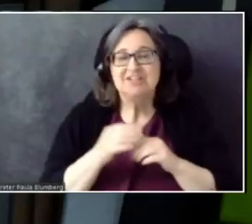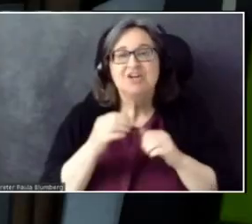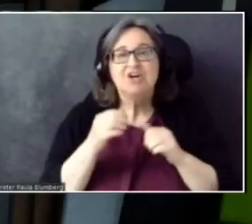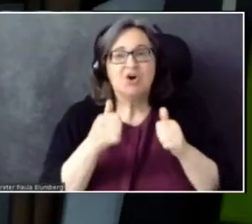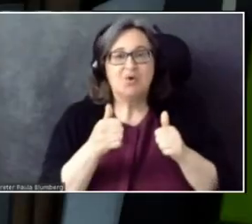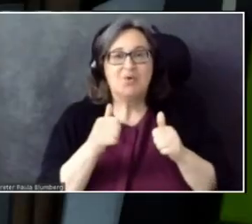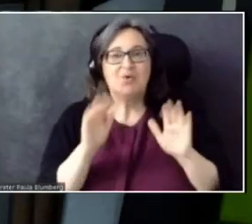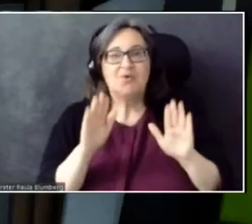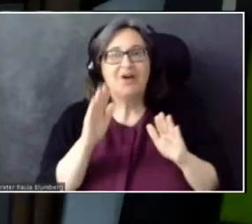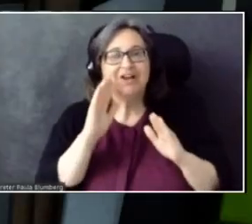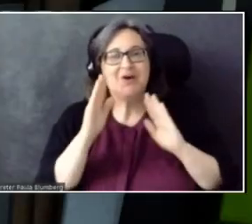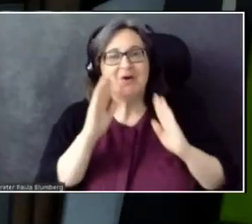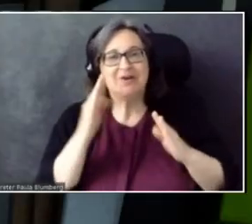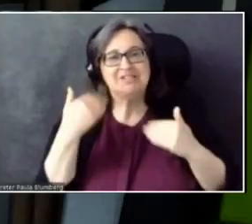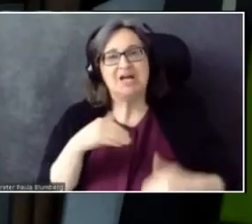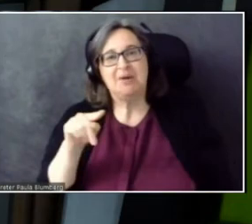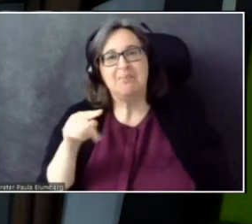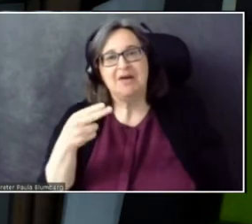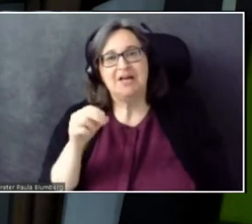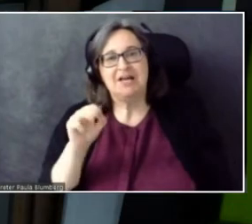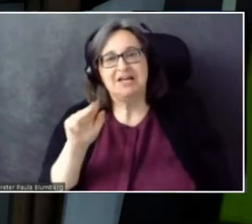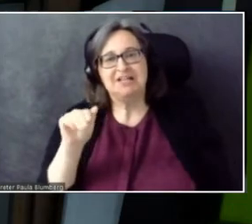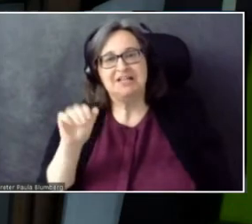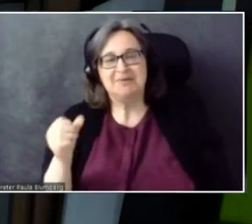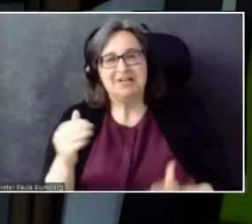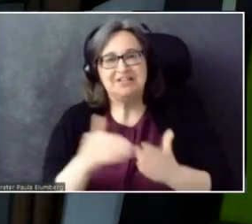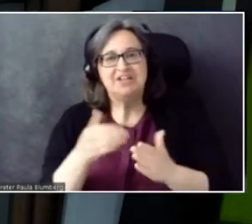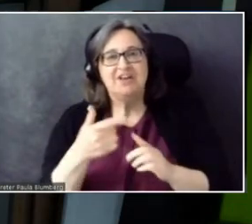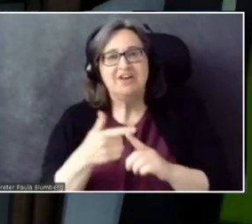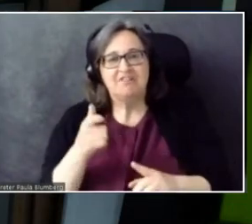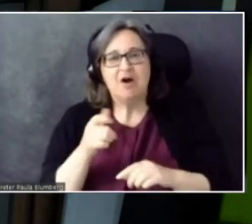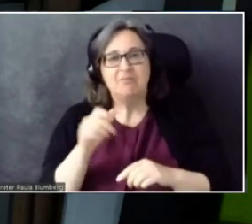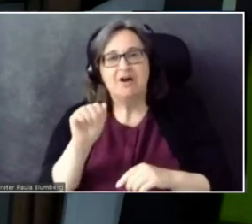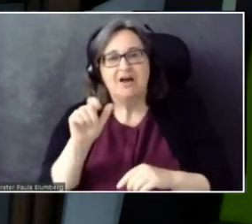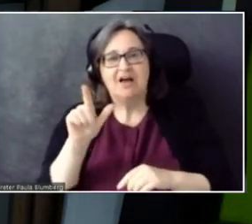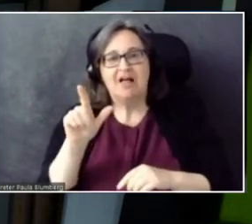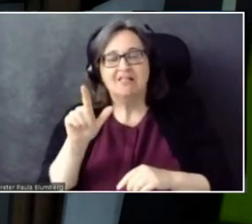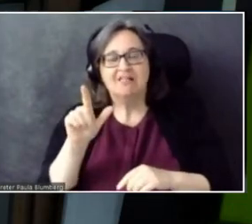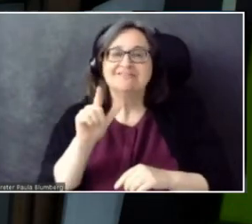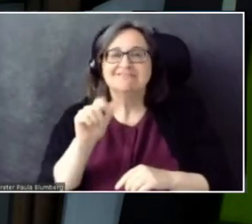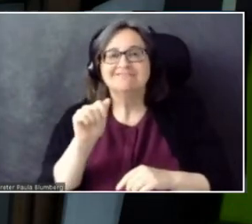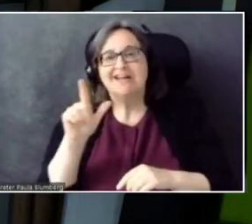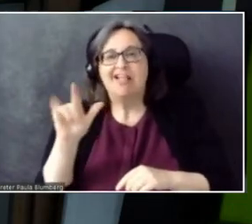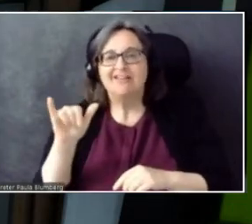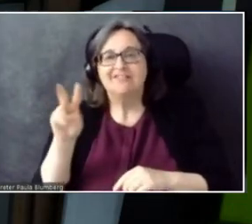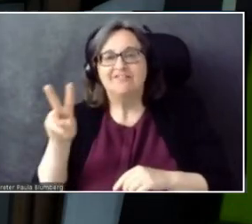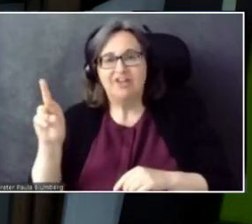This is Thomas again, from a11yVR. We're gonna take a couple questions from the YouTube stream first.